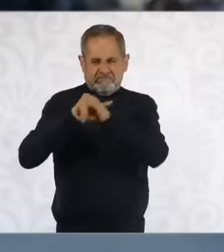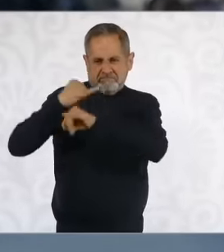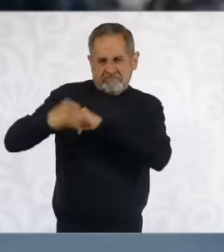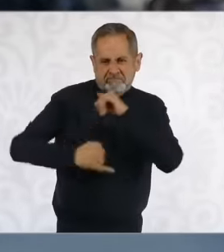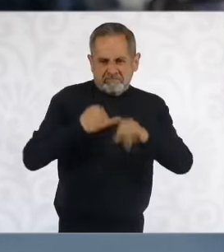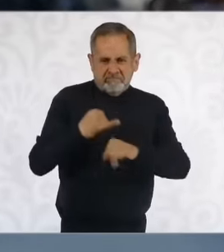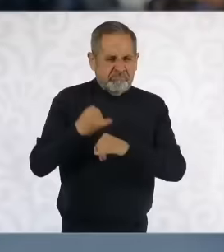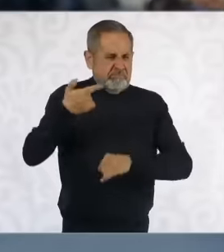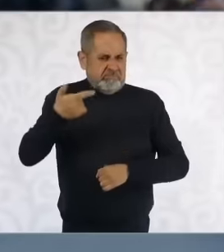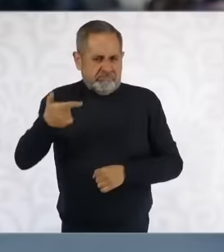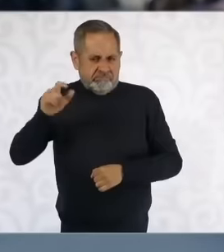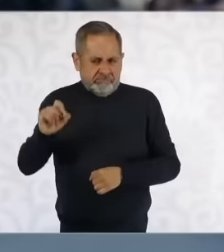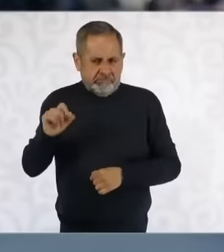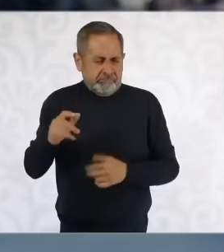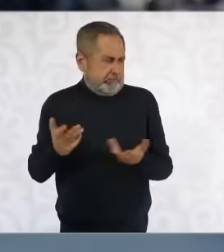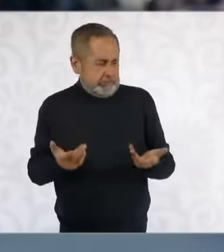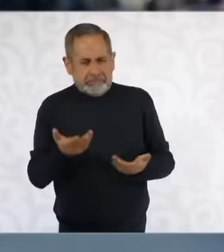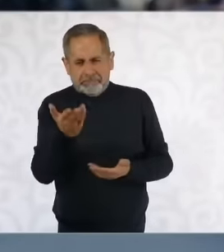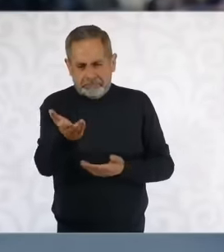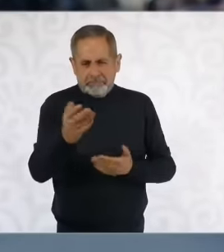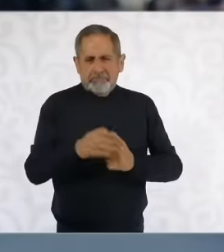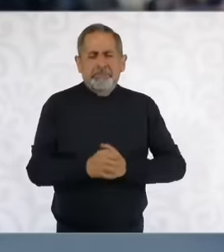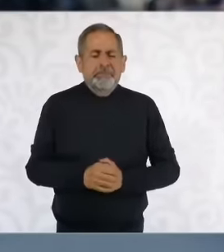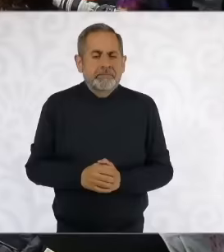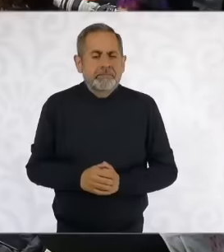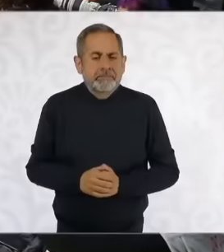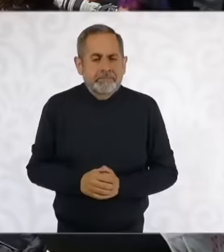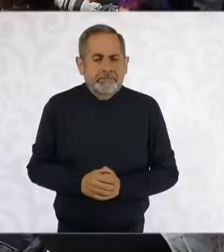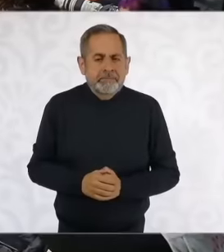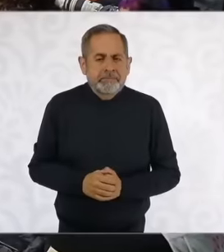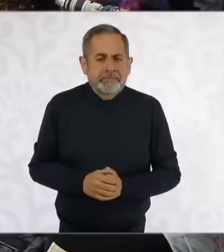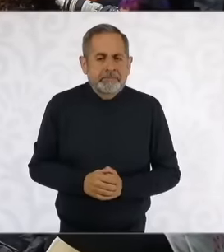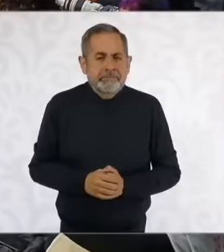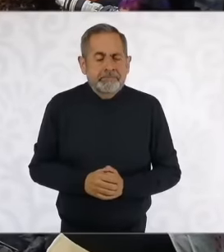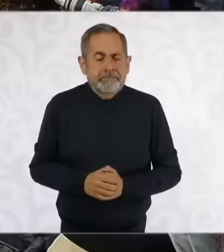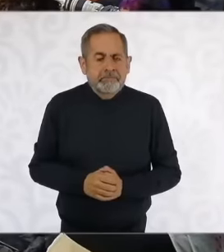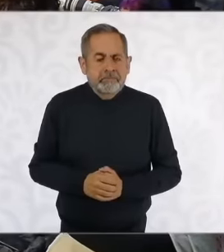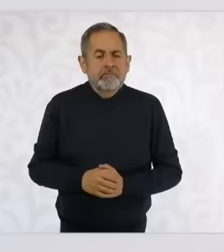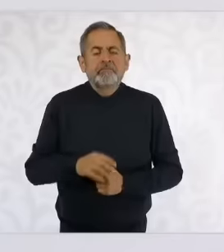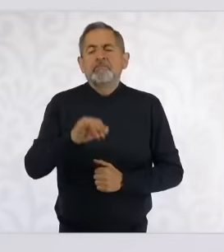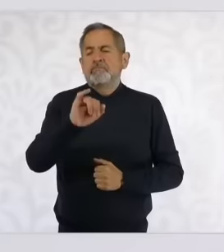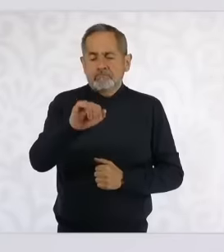uh if you could talk to us a little more in detail uh if you like I would ask Juan